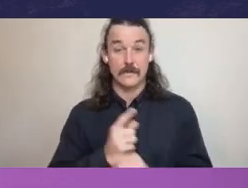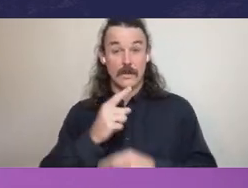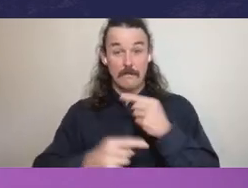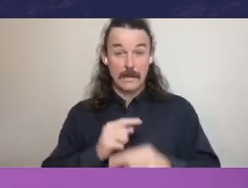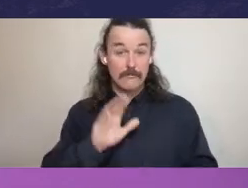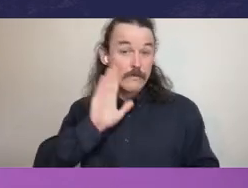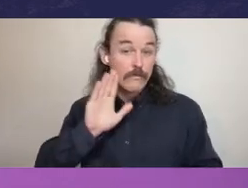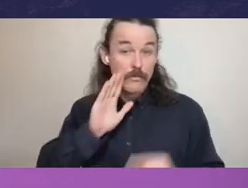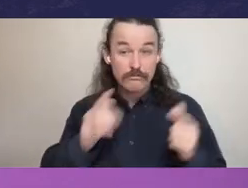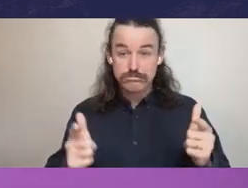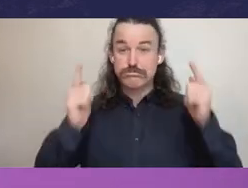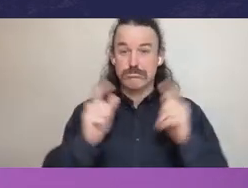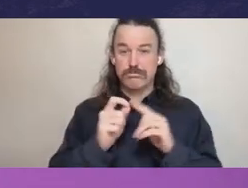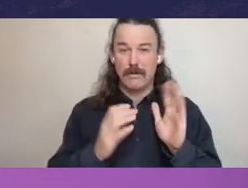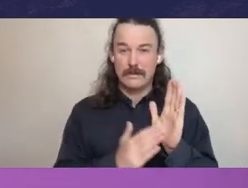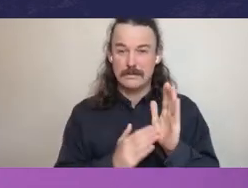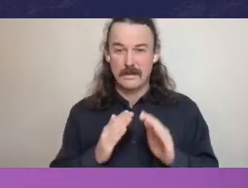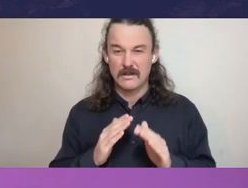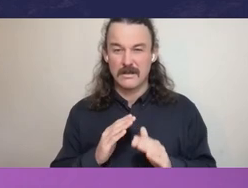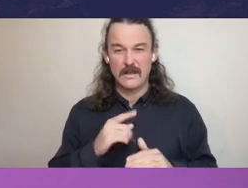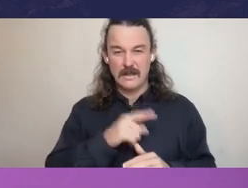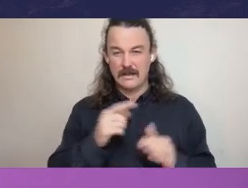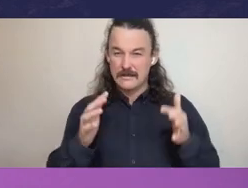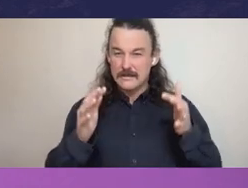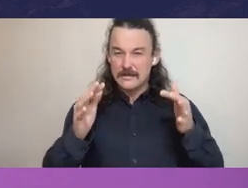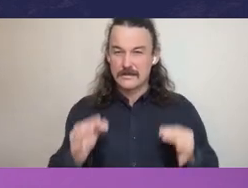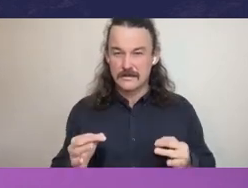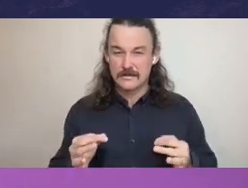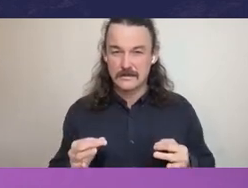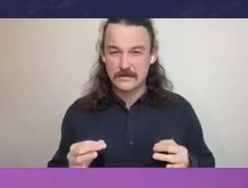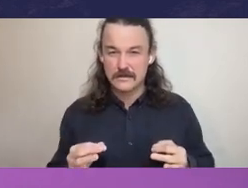to his decision to confer on himself a number of ministerial portfolios,